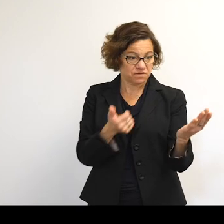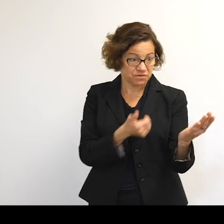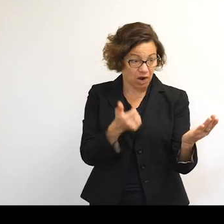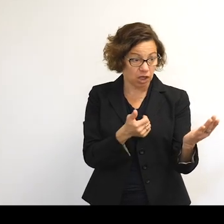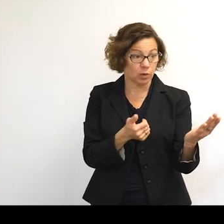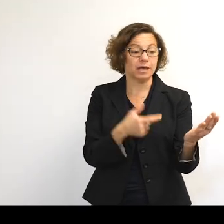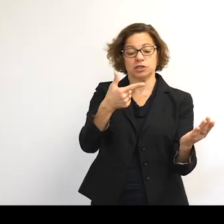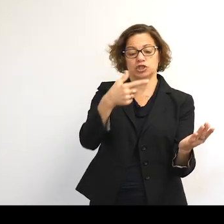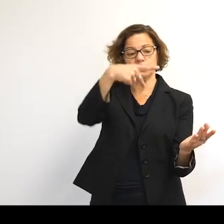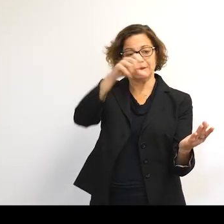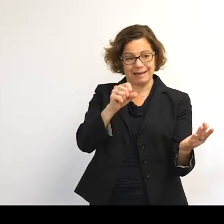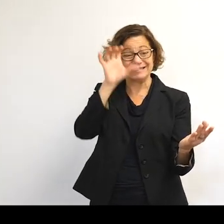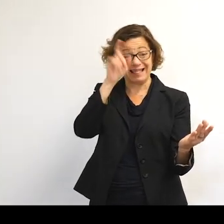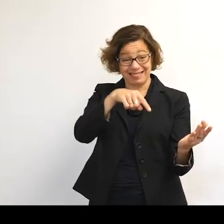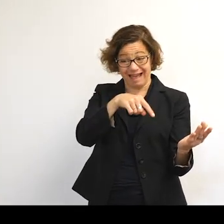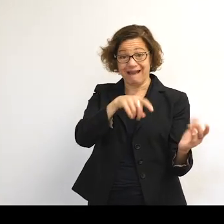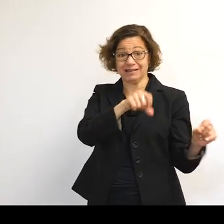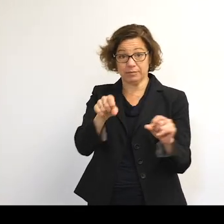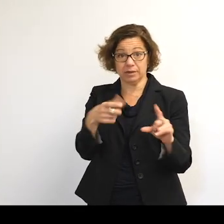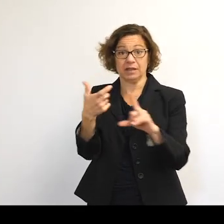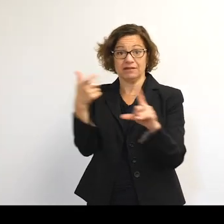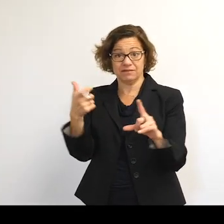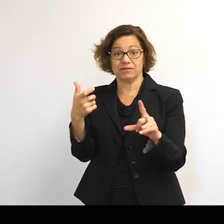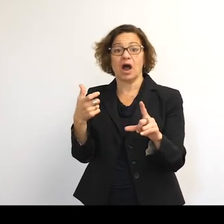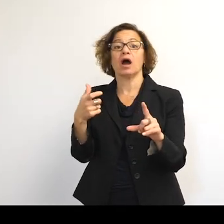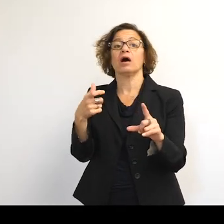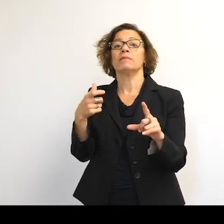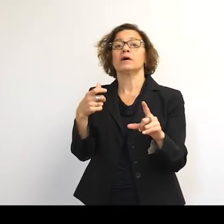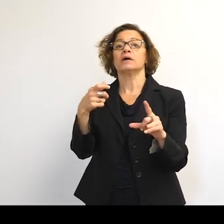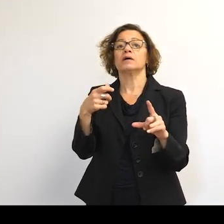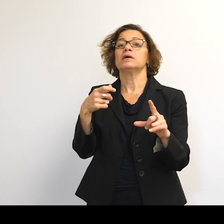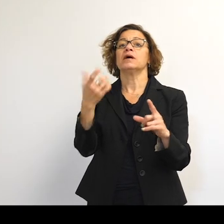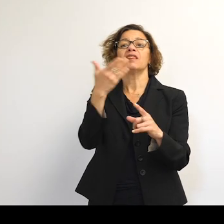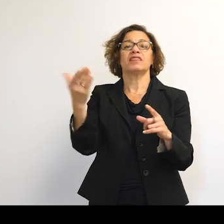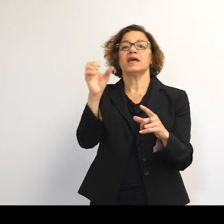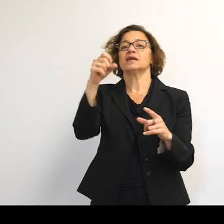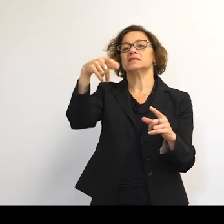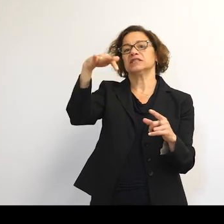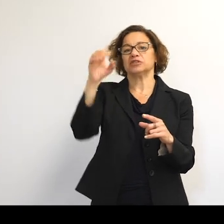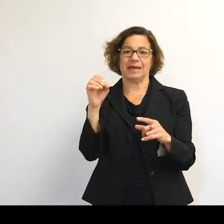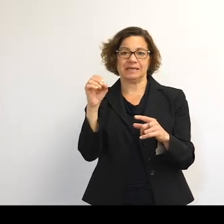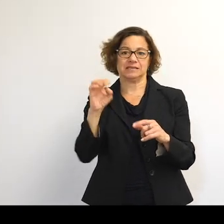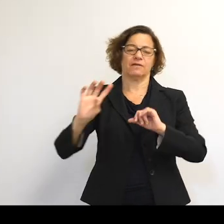That positioning capability all comes from space-based assets. So the first of the GPS satellites